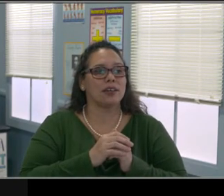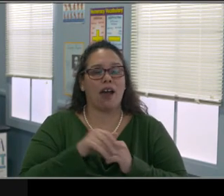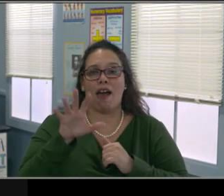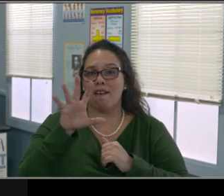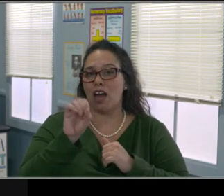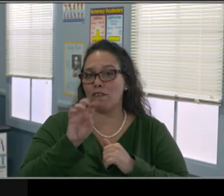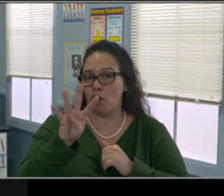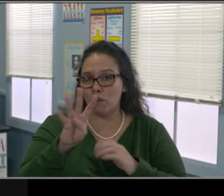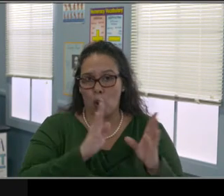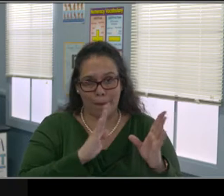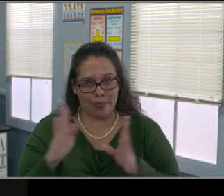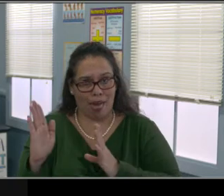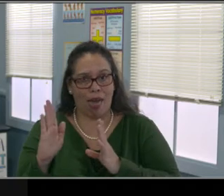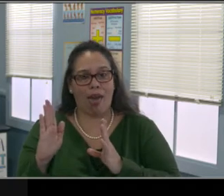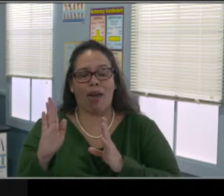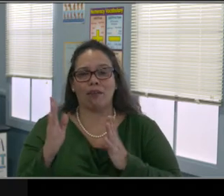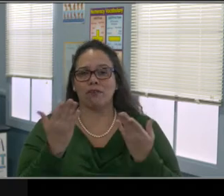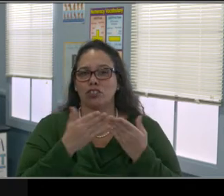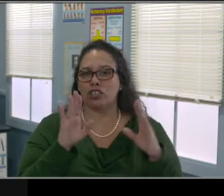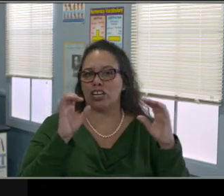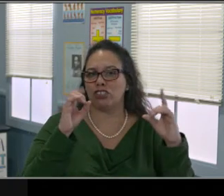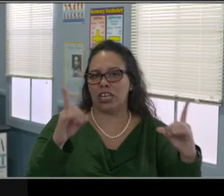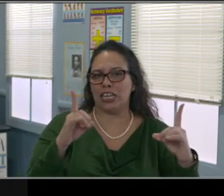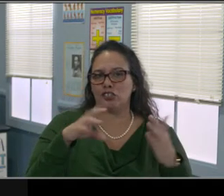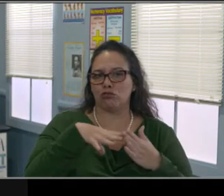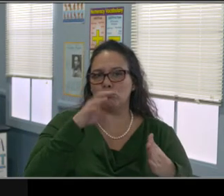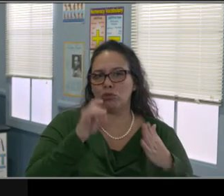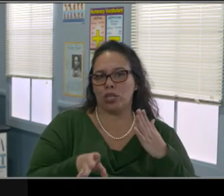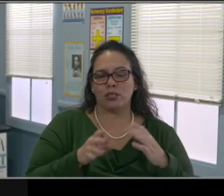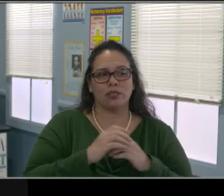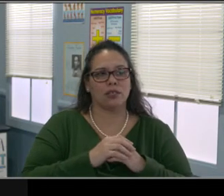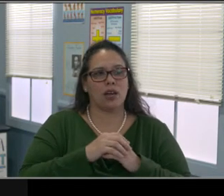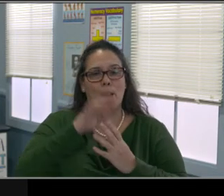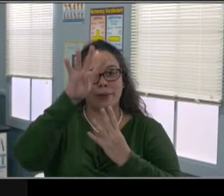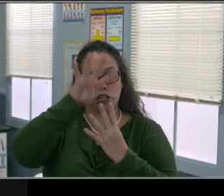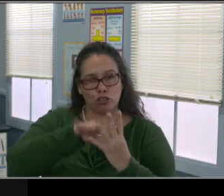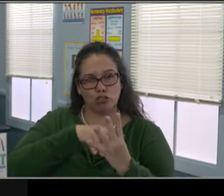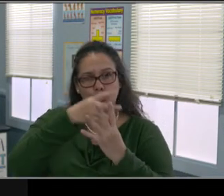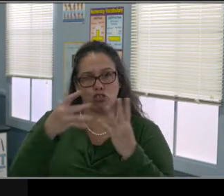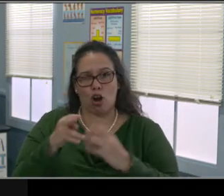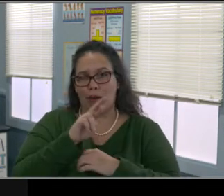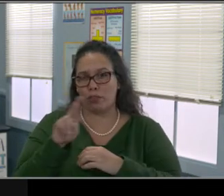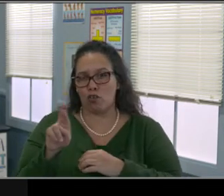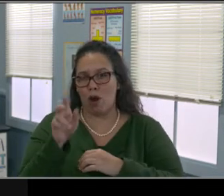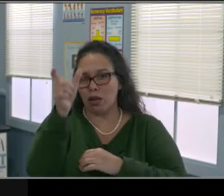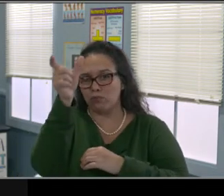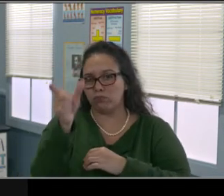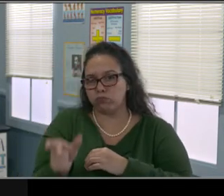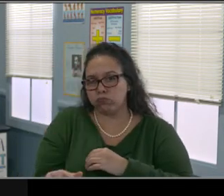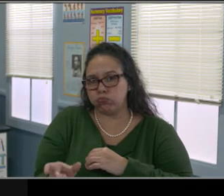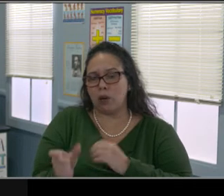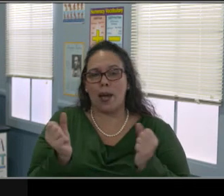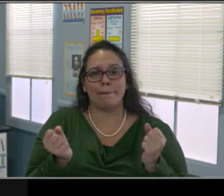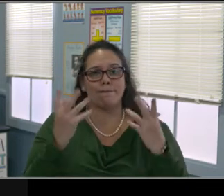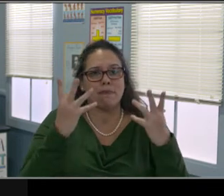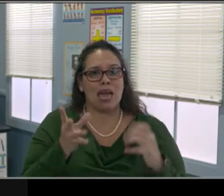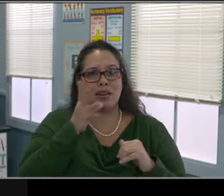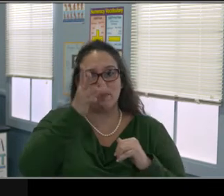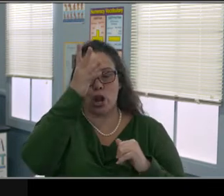So we advise parents not to all bombard the website on the first day, because that might force it to crash. And it's not...